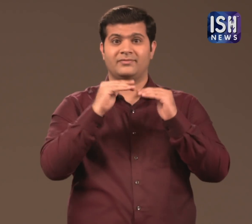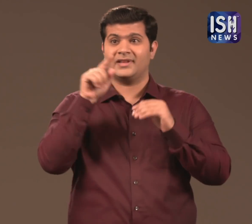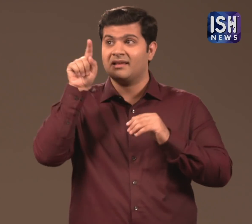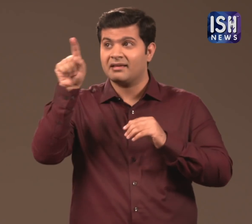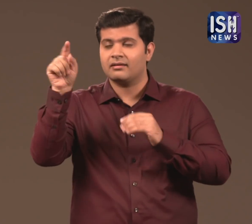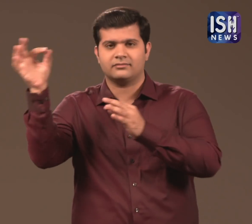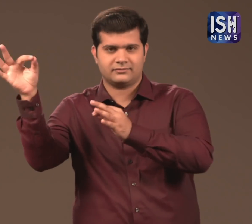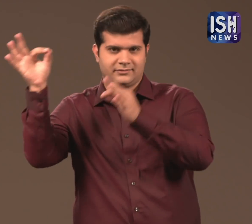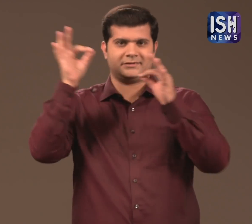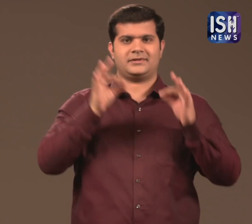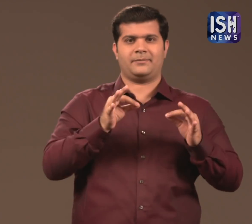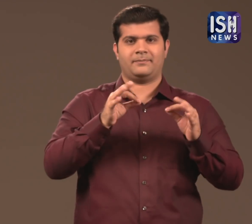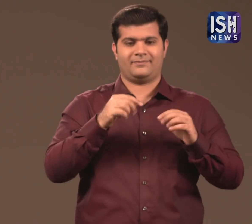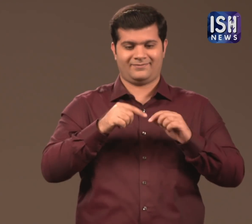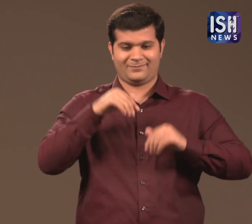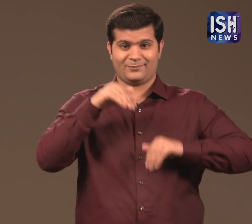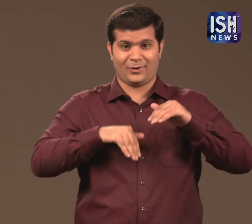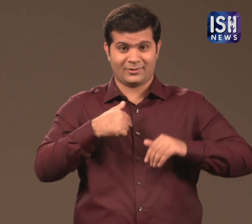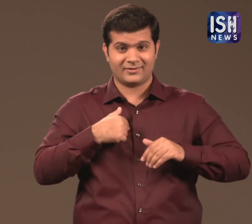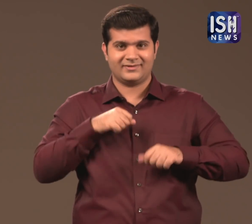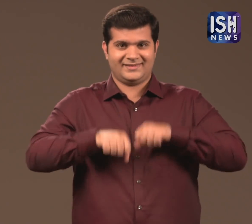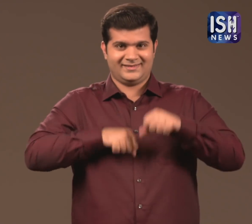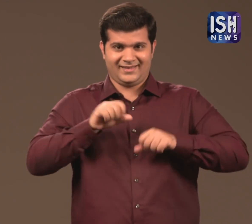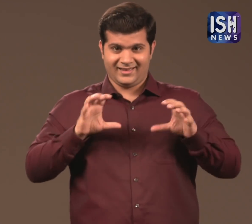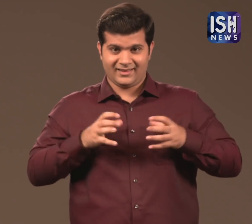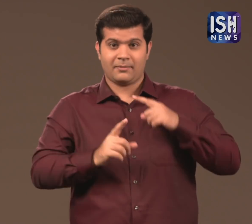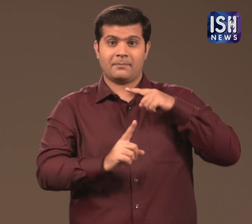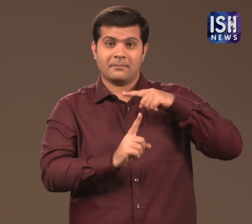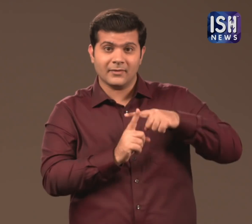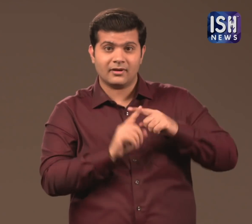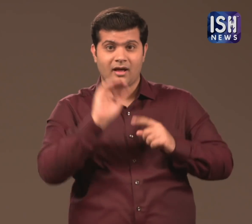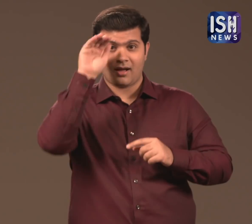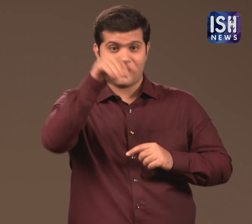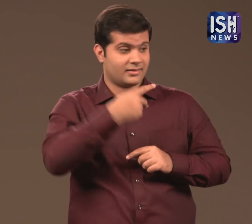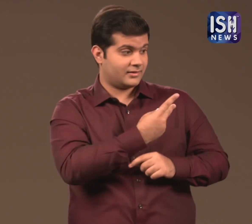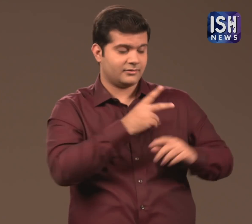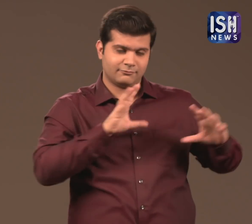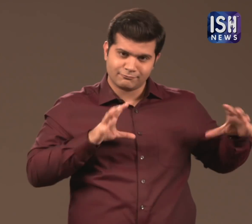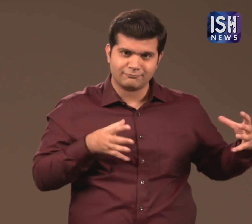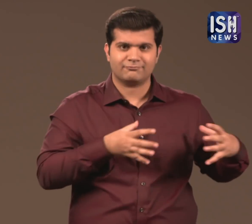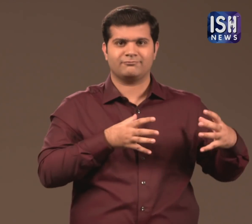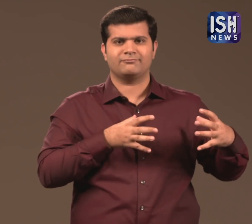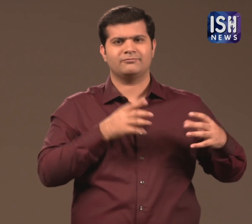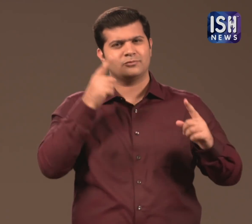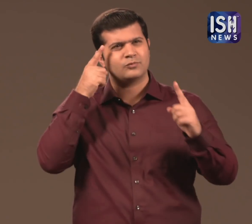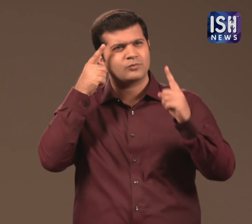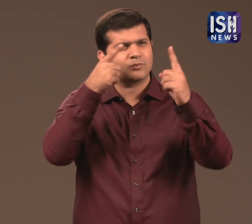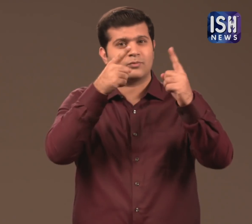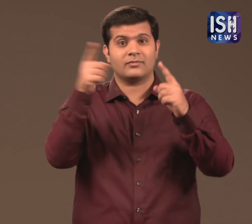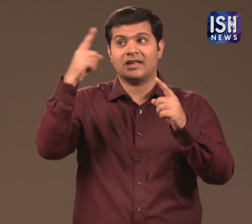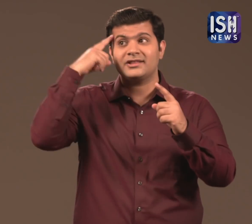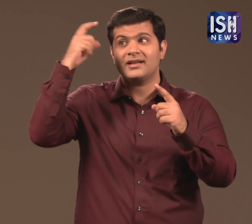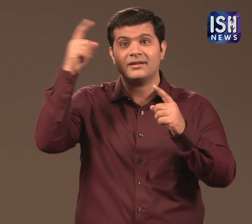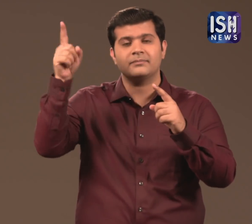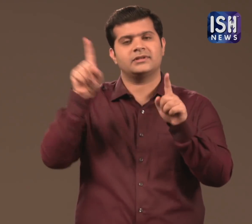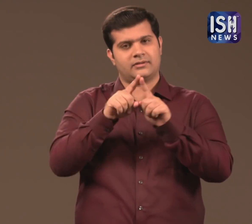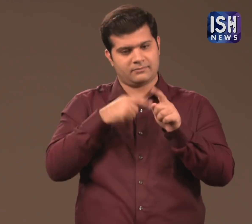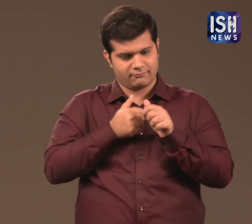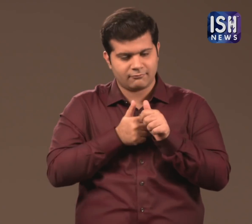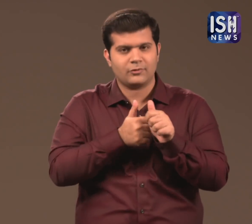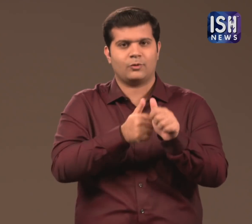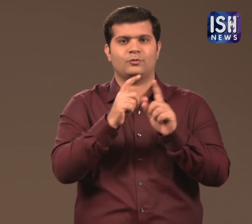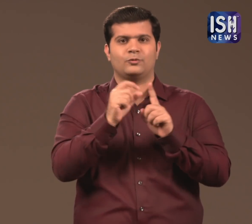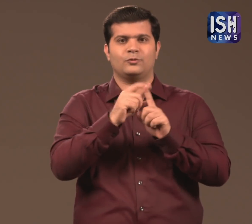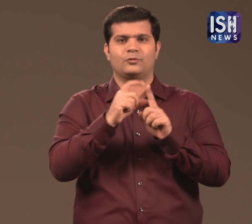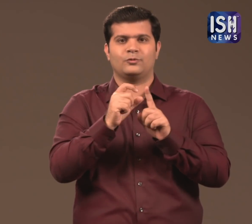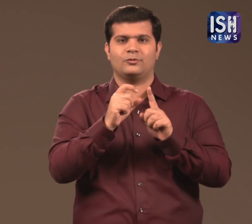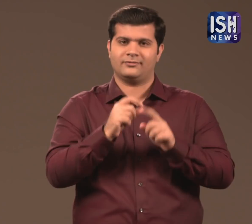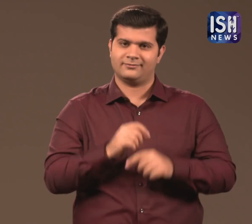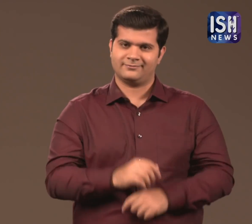The SP-BSP alliance was working to fulfill Ambedkar's dream of equality.